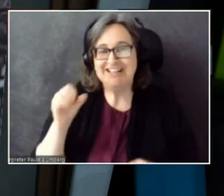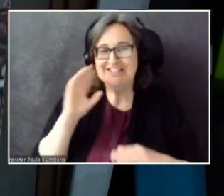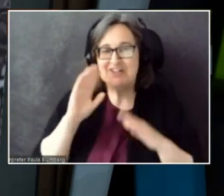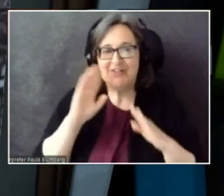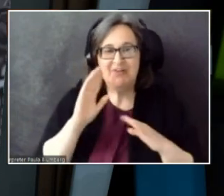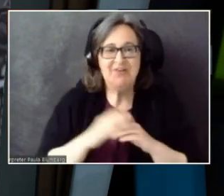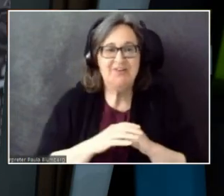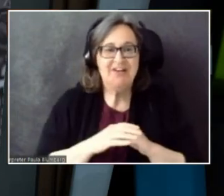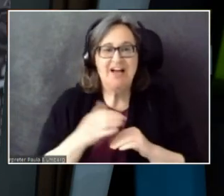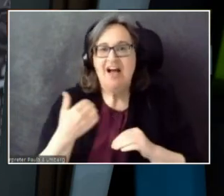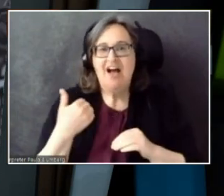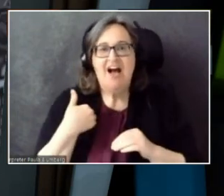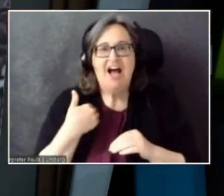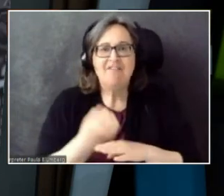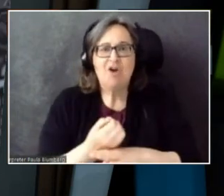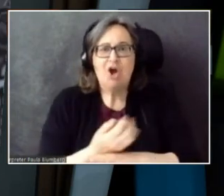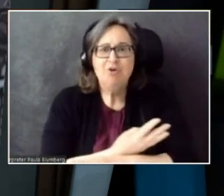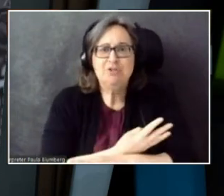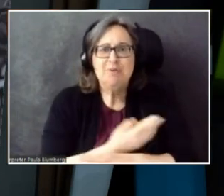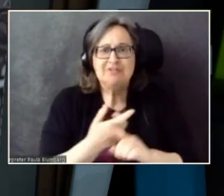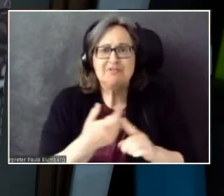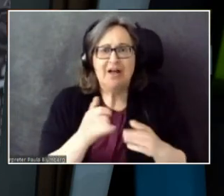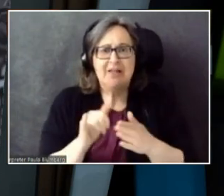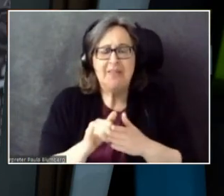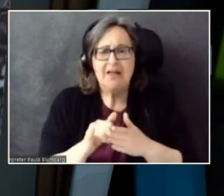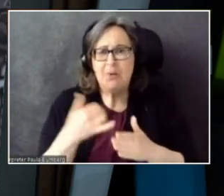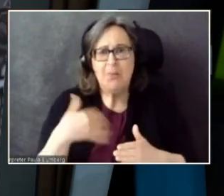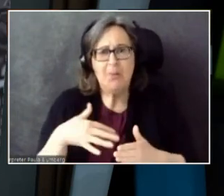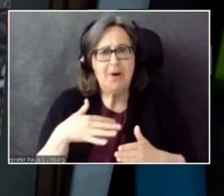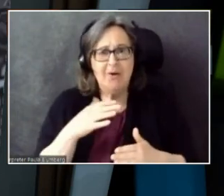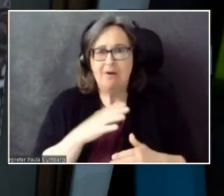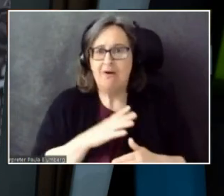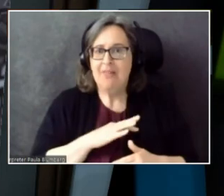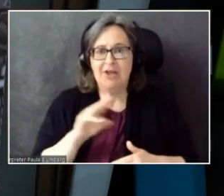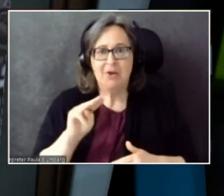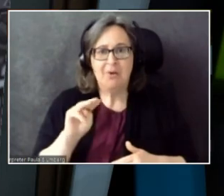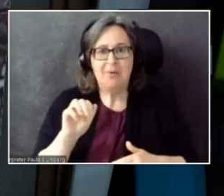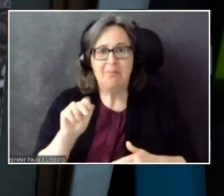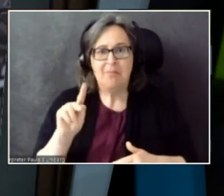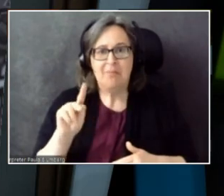That was a good experience. This is more like a feature request.